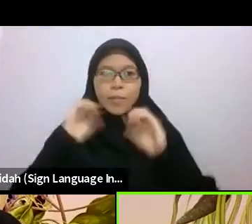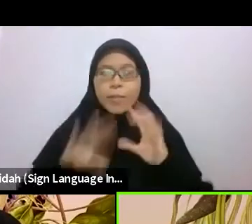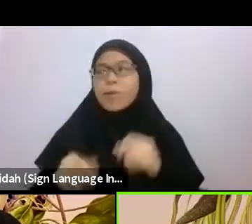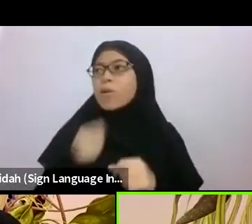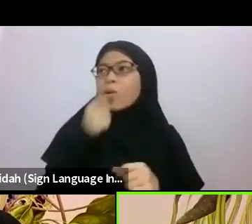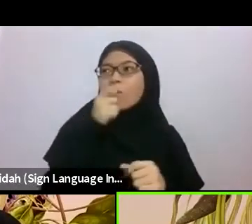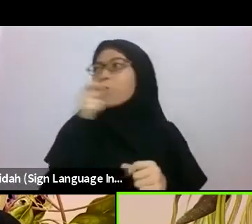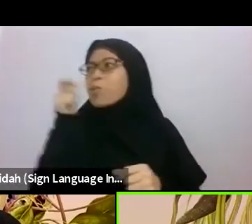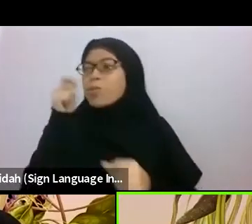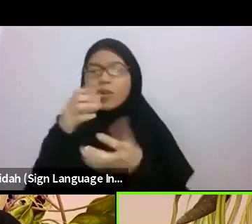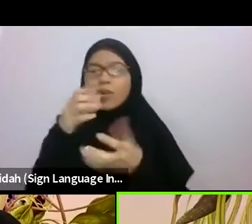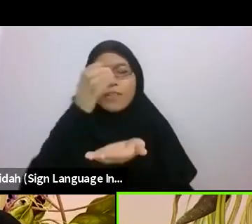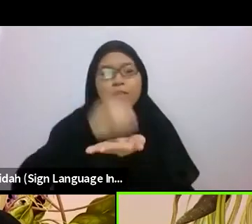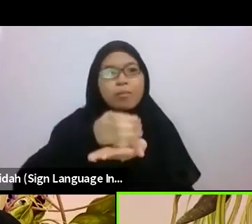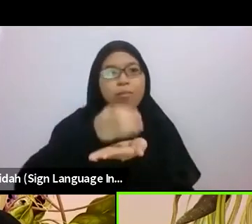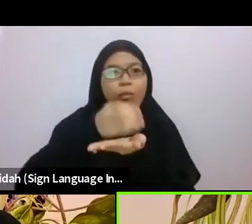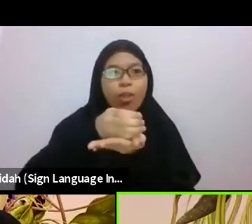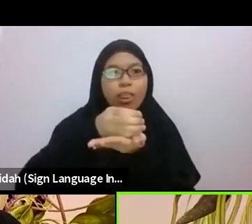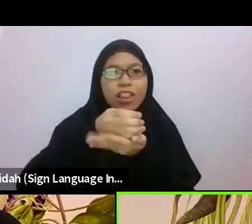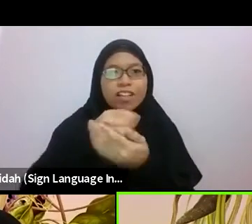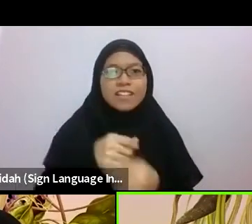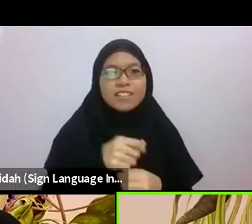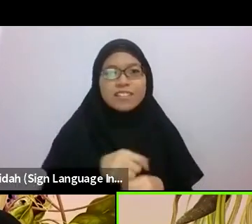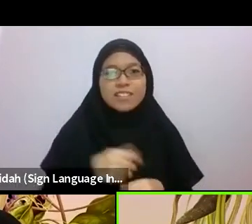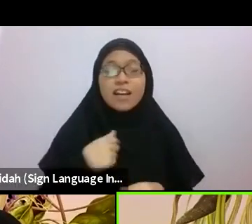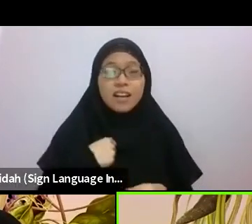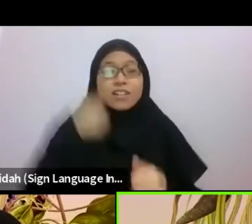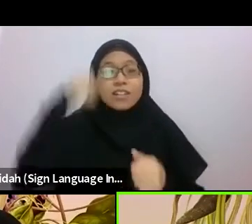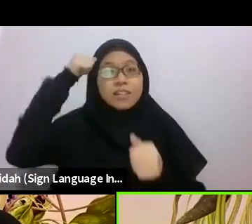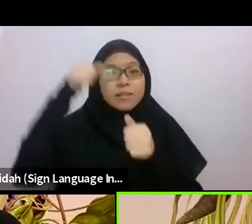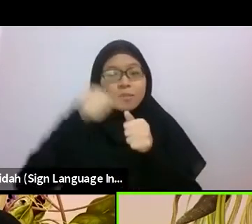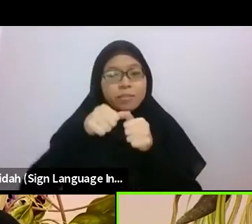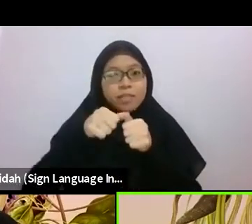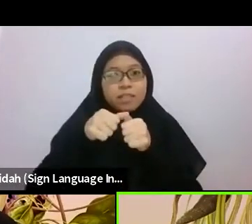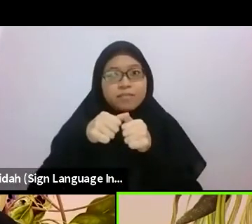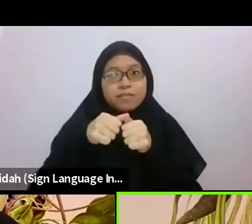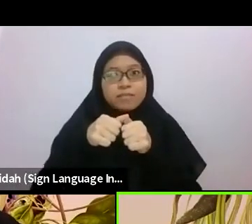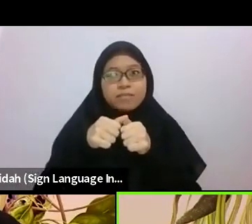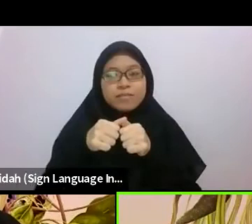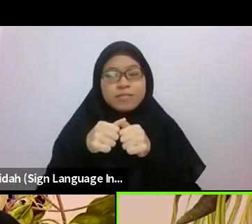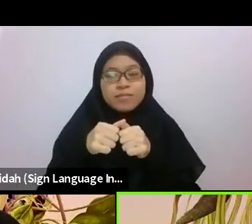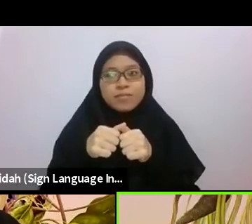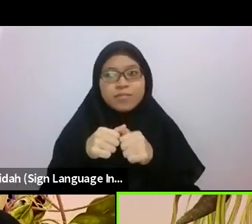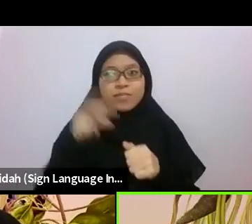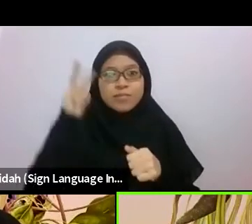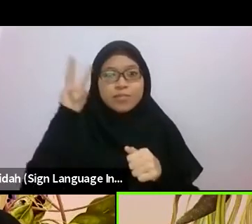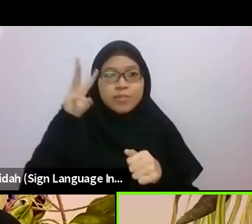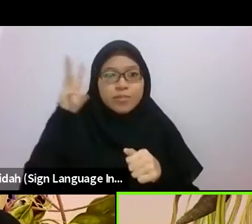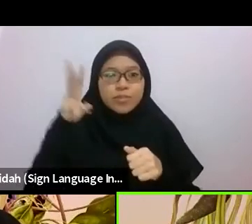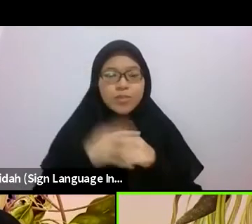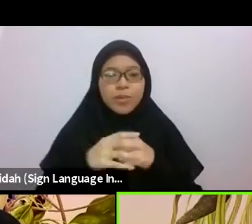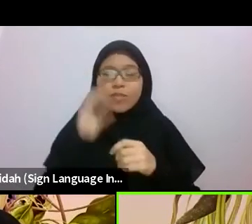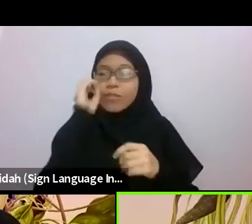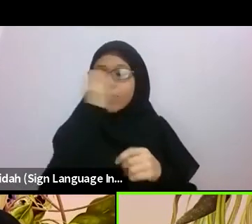I remember touching and sniffing the wildflowers, knowing they were common weeds but loving them all the same.